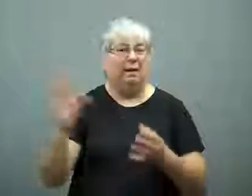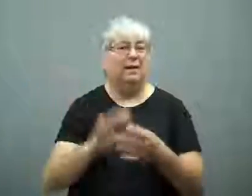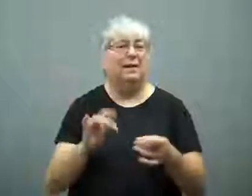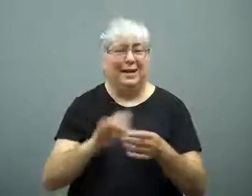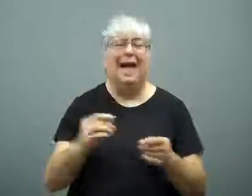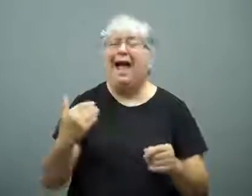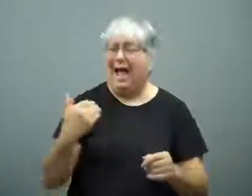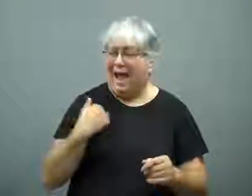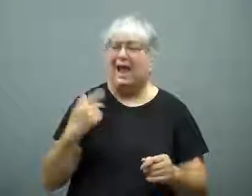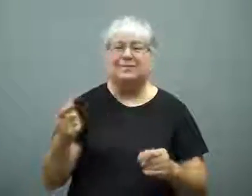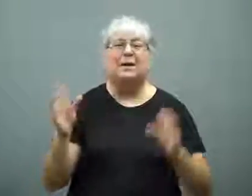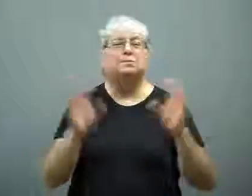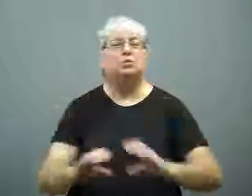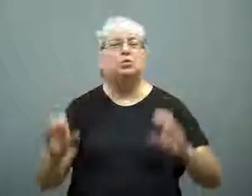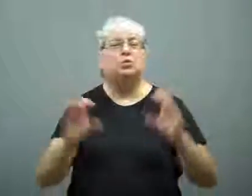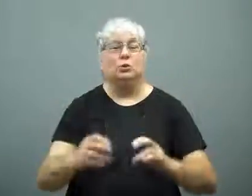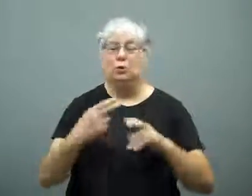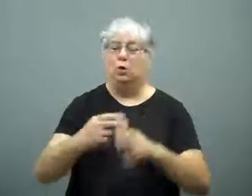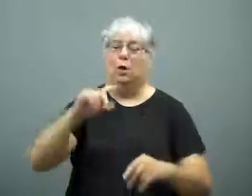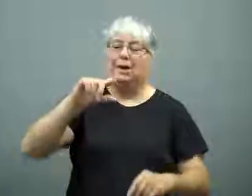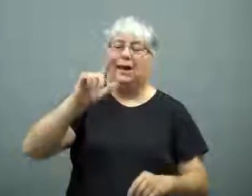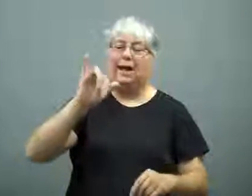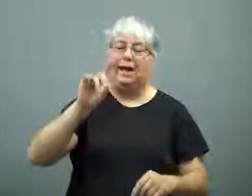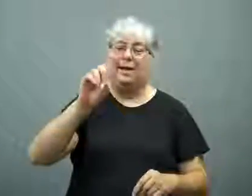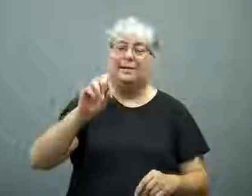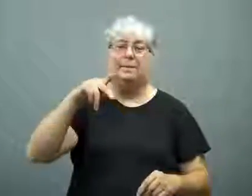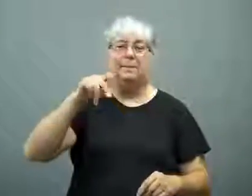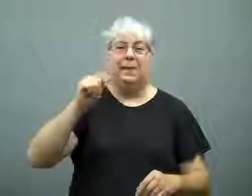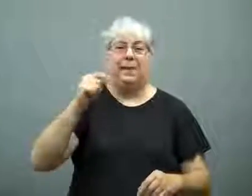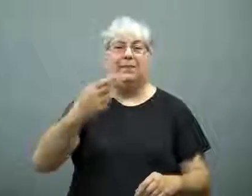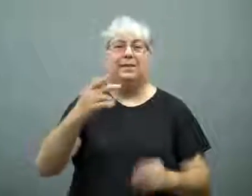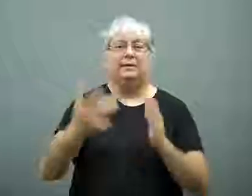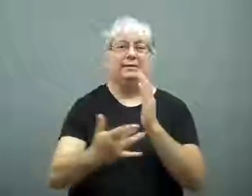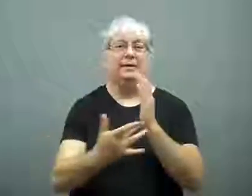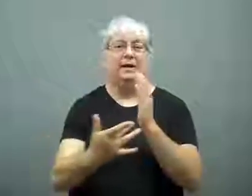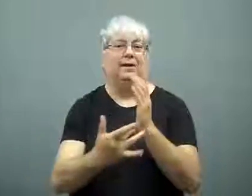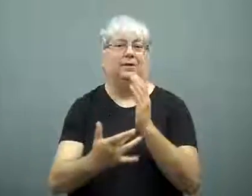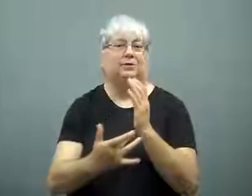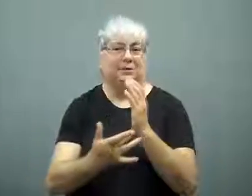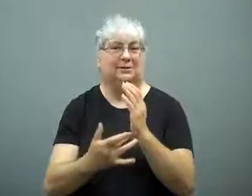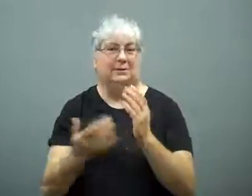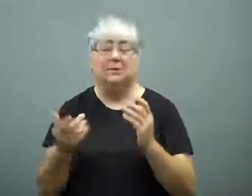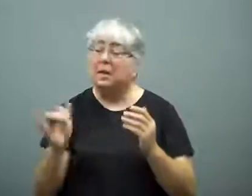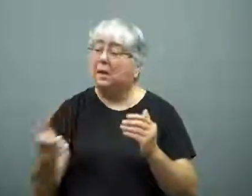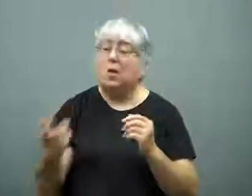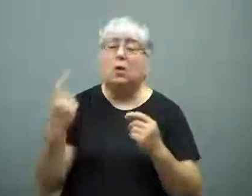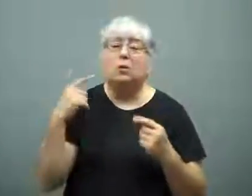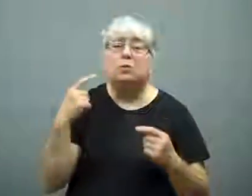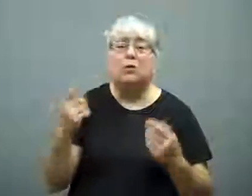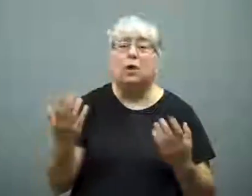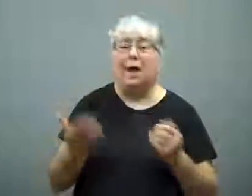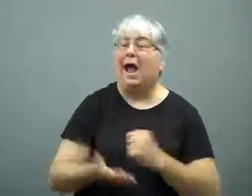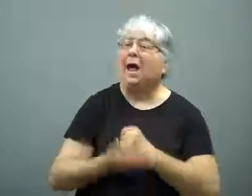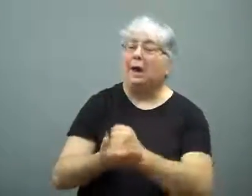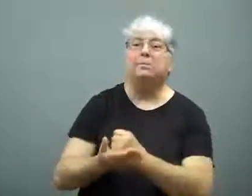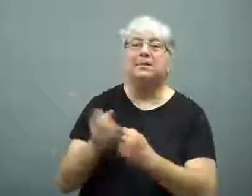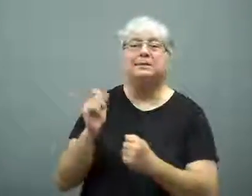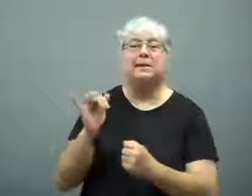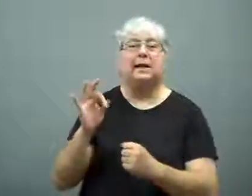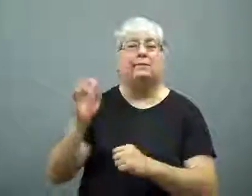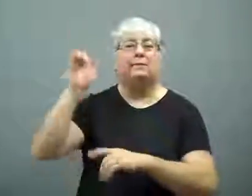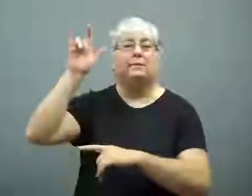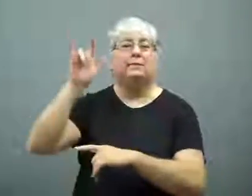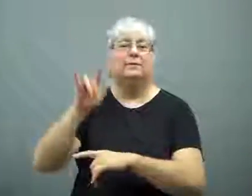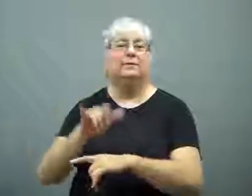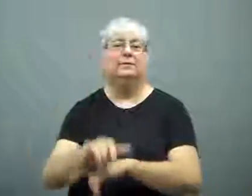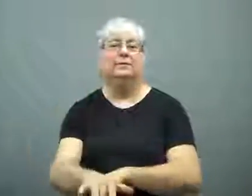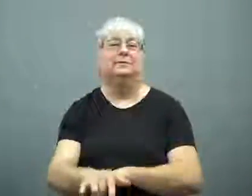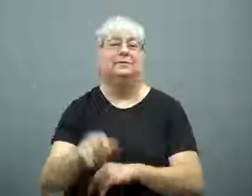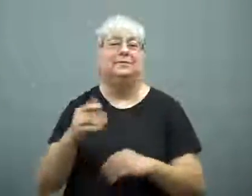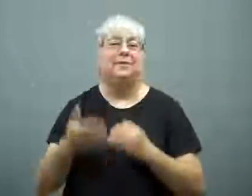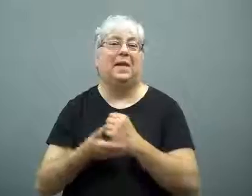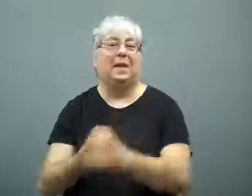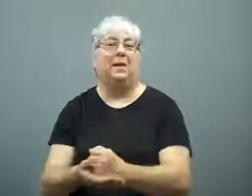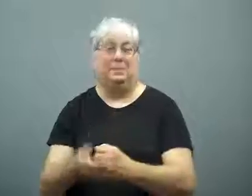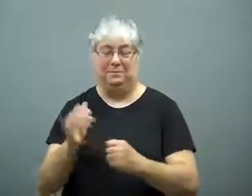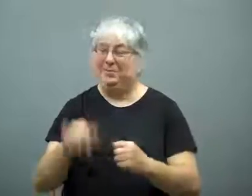said the airport's Glide Path Technology, which helps planes land safely